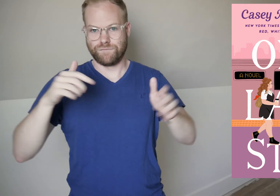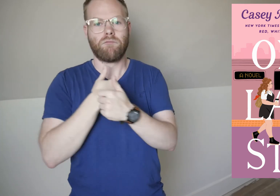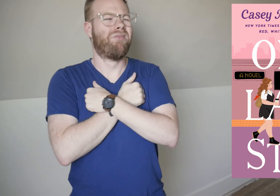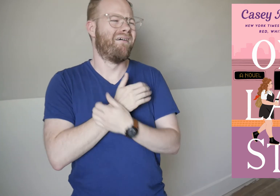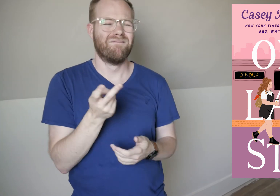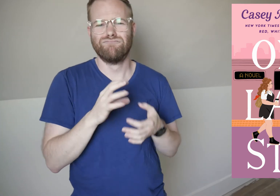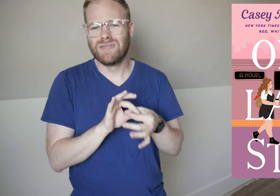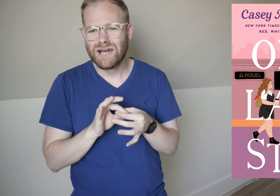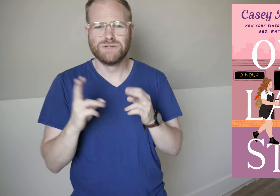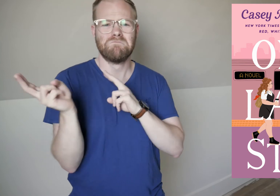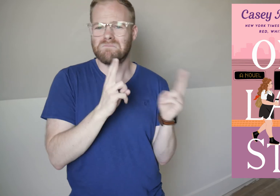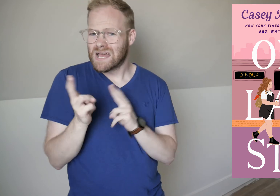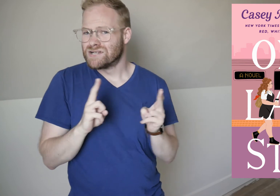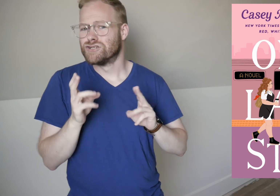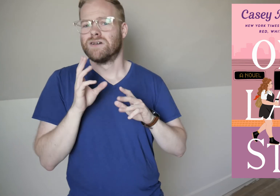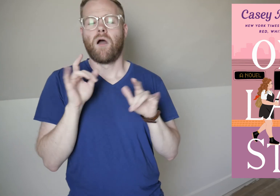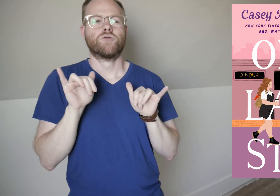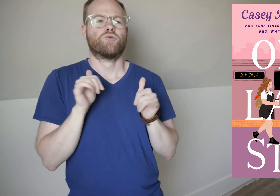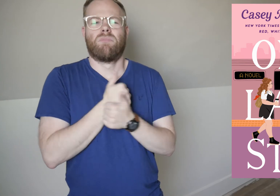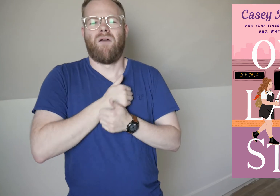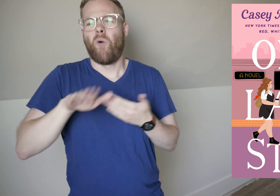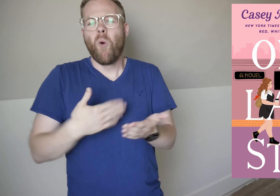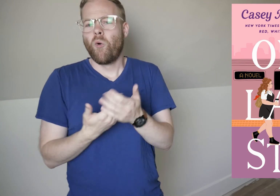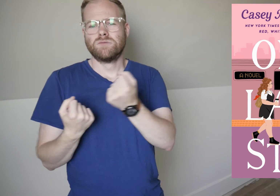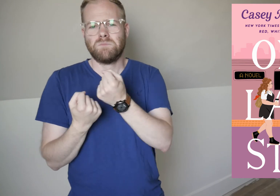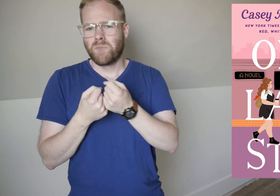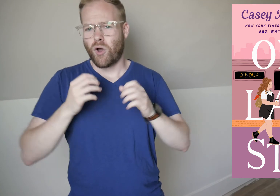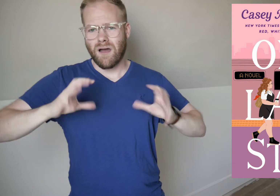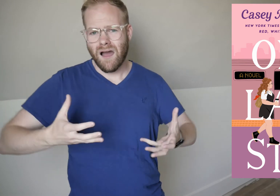I love their relationship and banter, but I also loved the whole supporting cast.